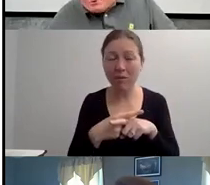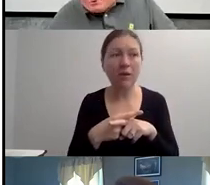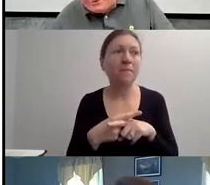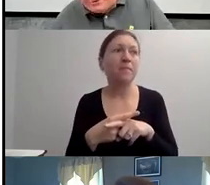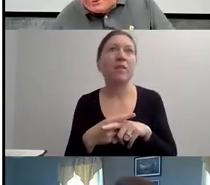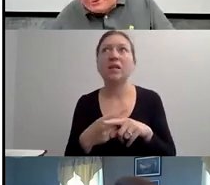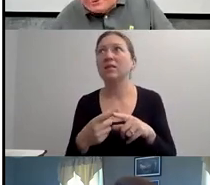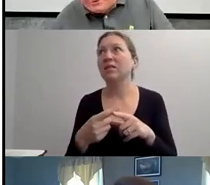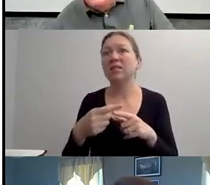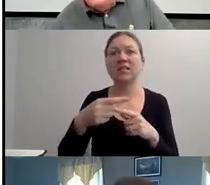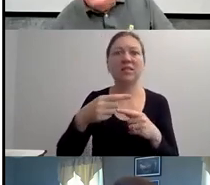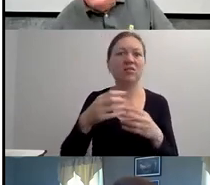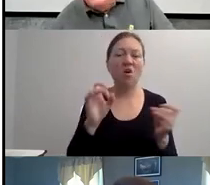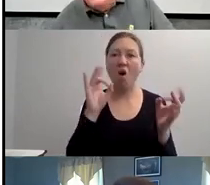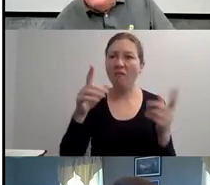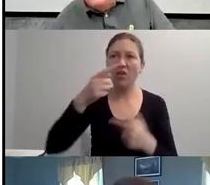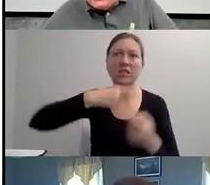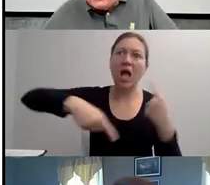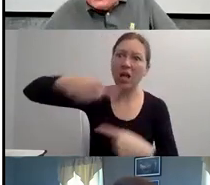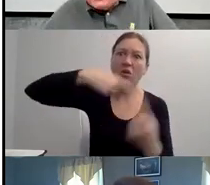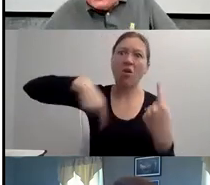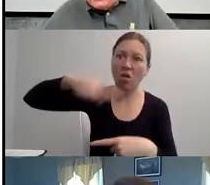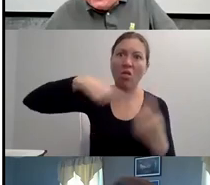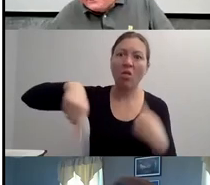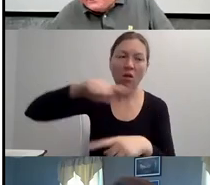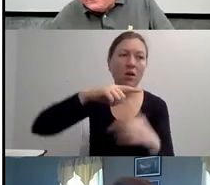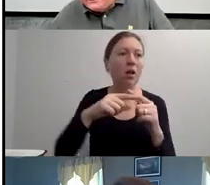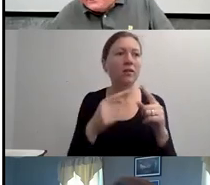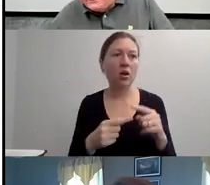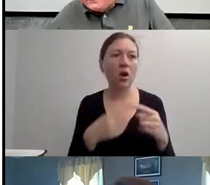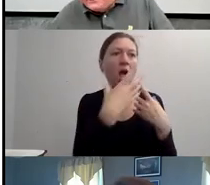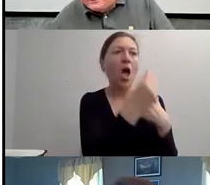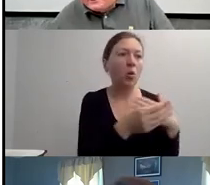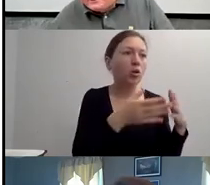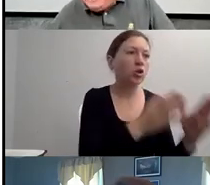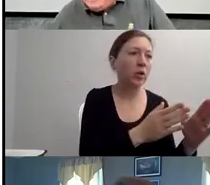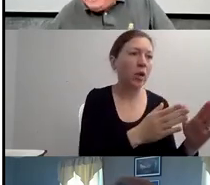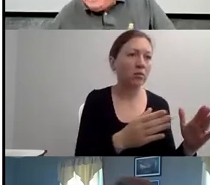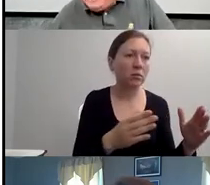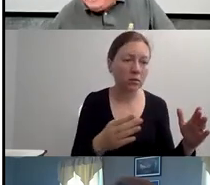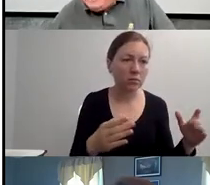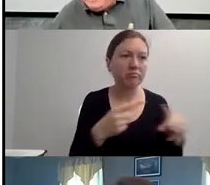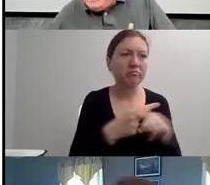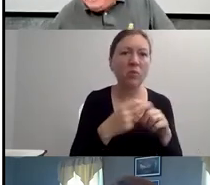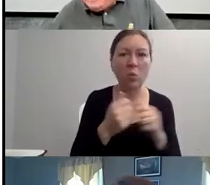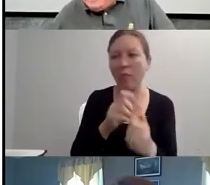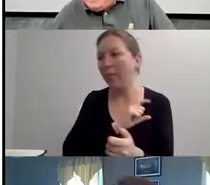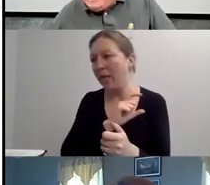"OKAY. NEXT SLIDE, PLEASE.